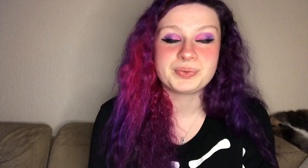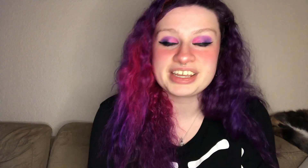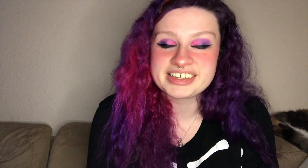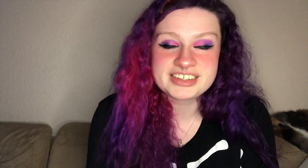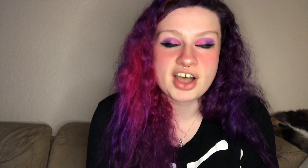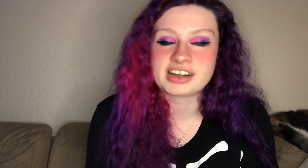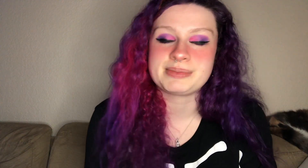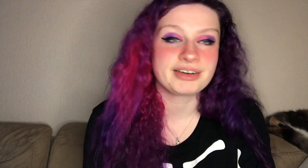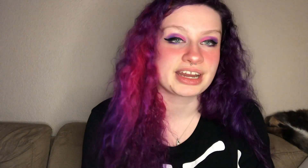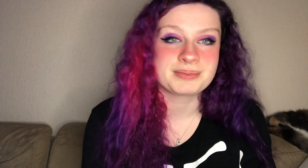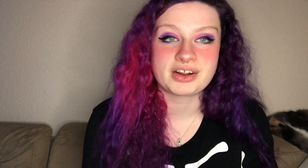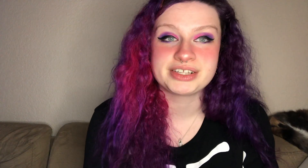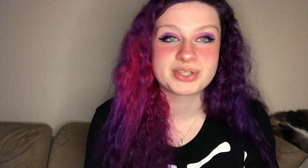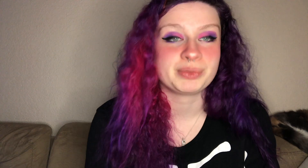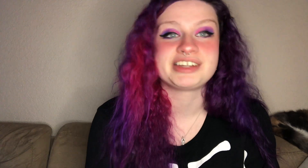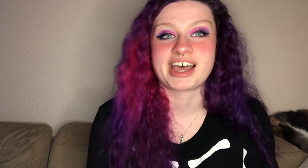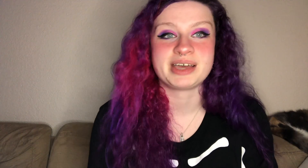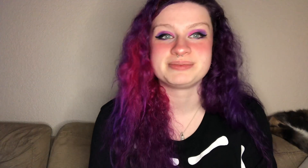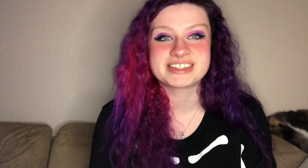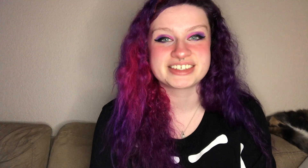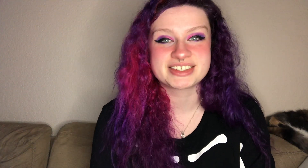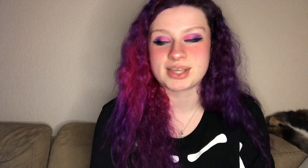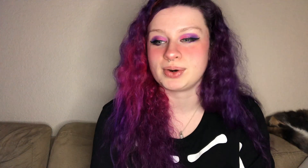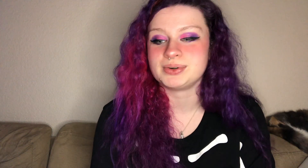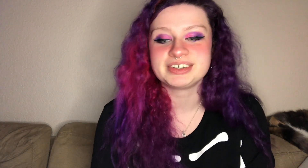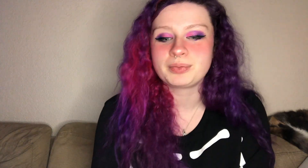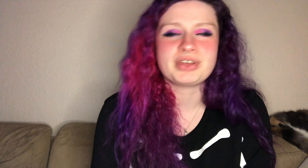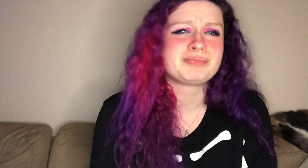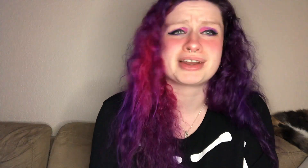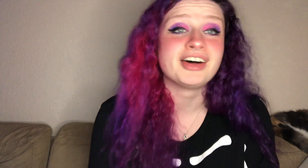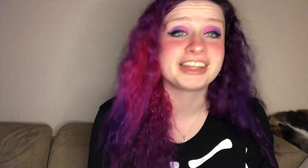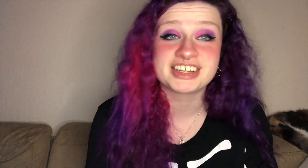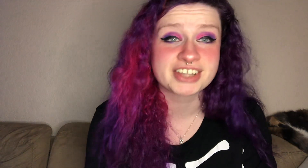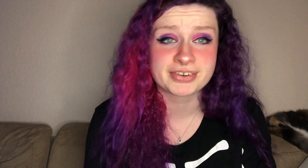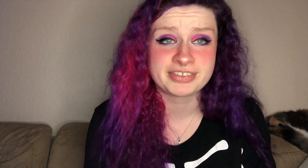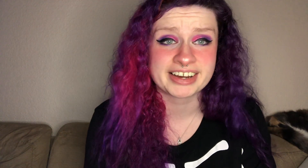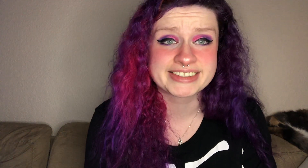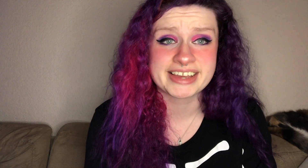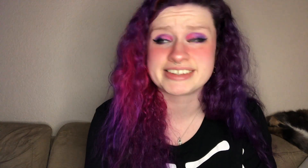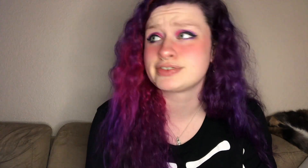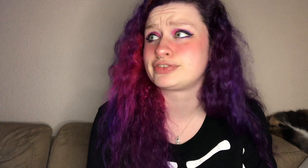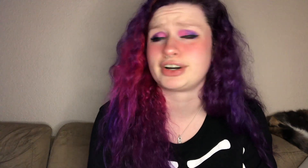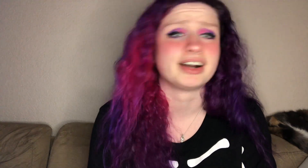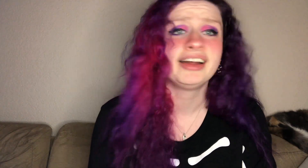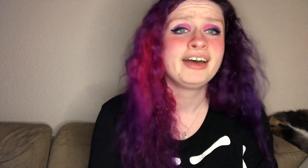had talked about getting married so many times so we've been calling each other fiances for